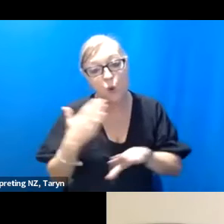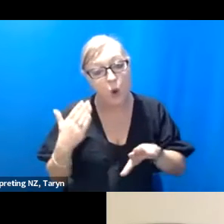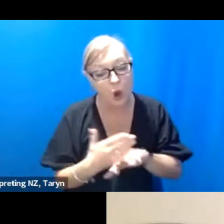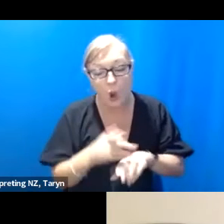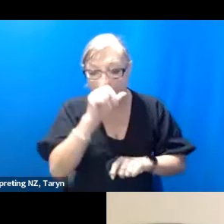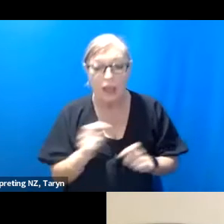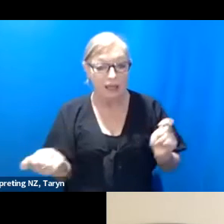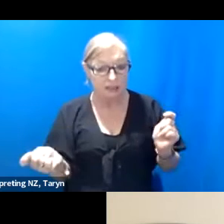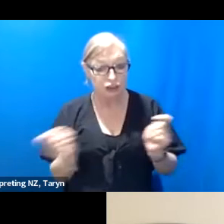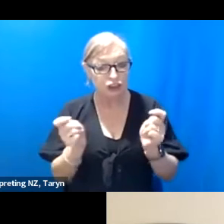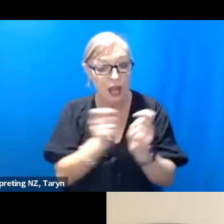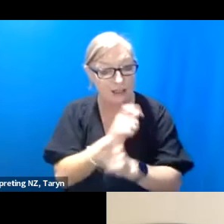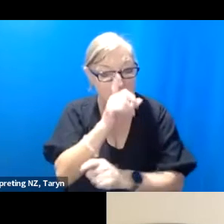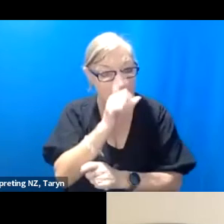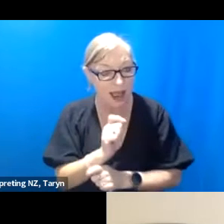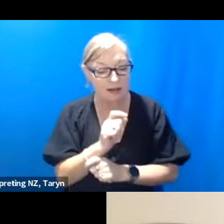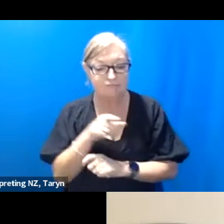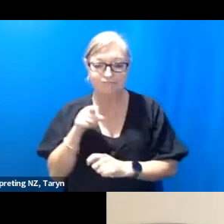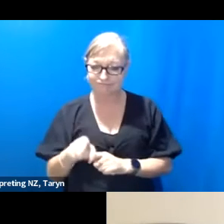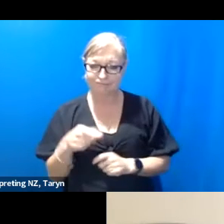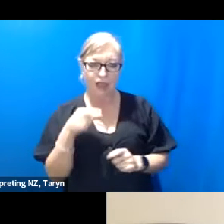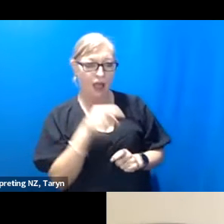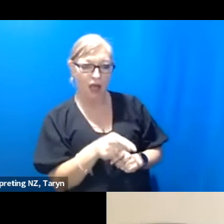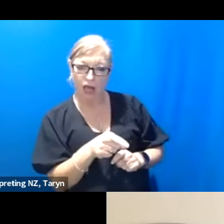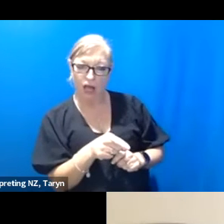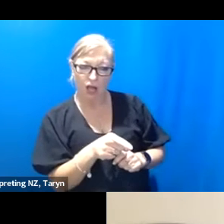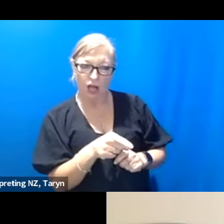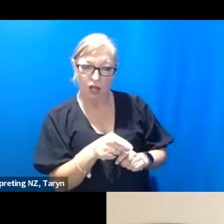it's like oh this material is not right, you're not happy doing that right anymore,